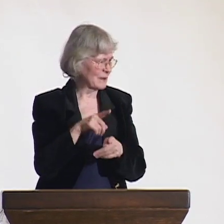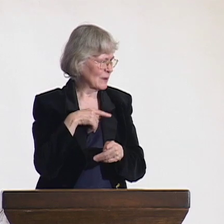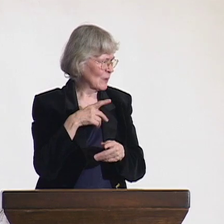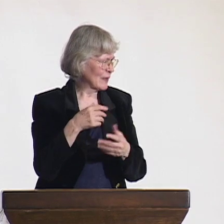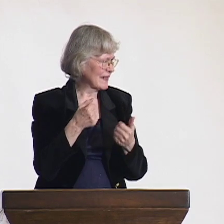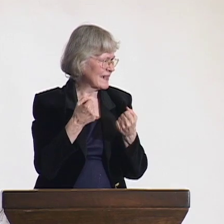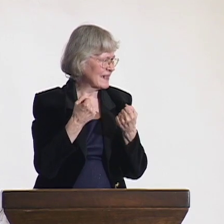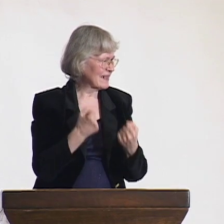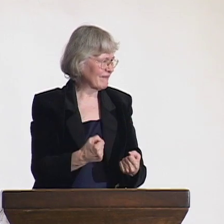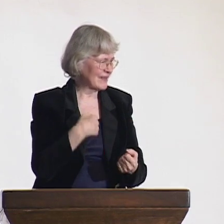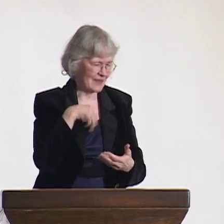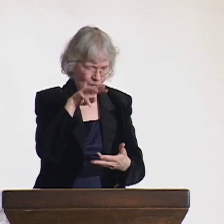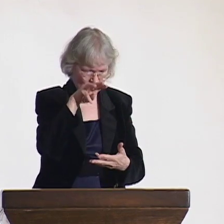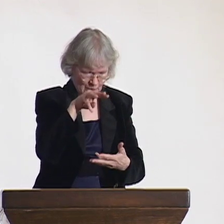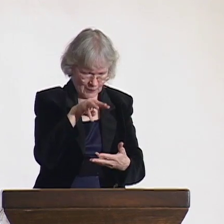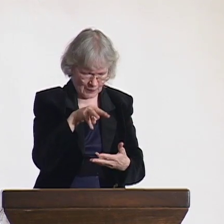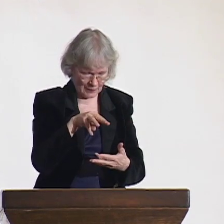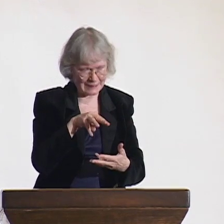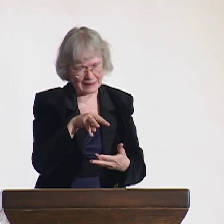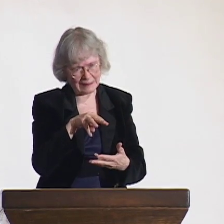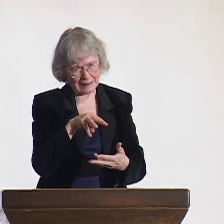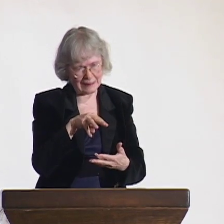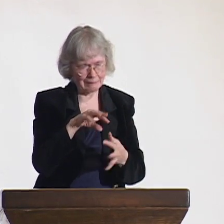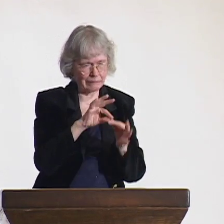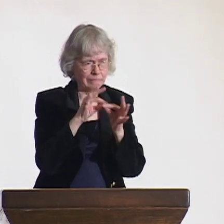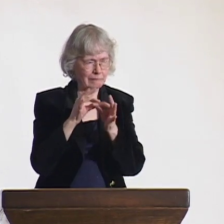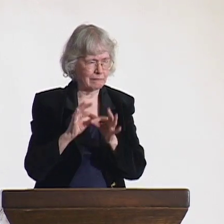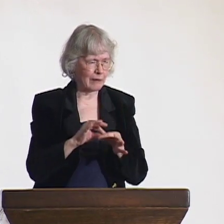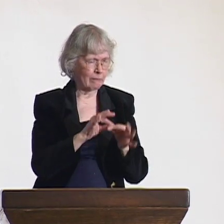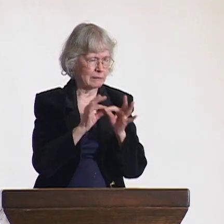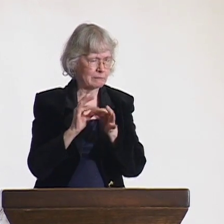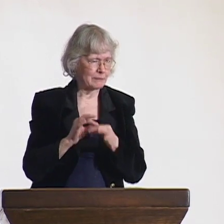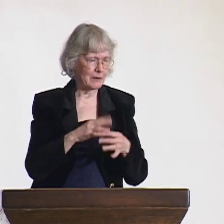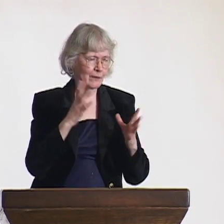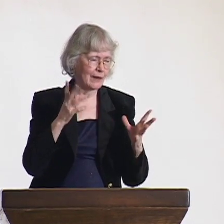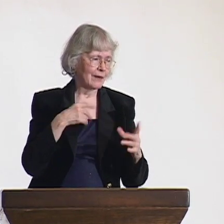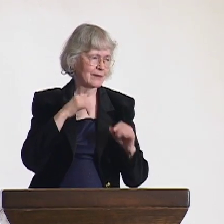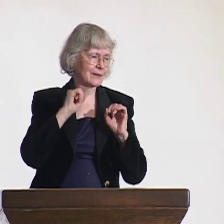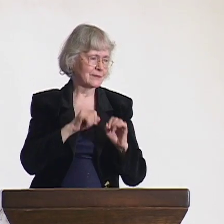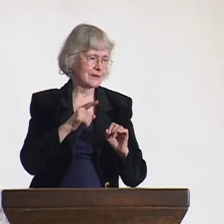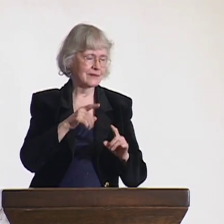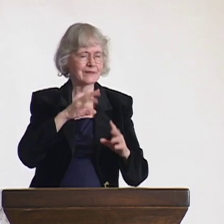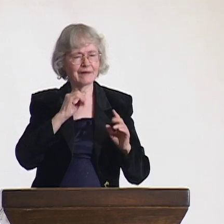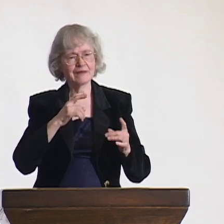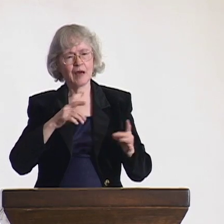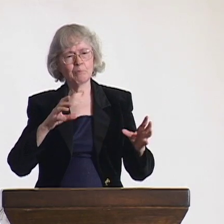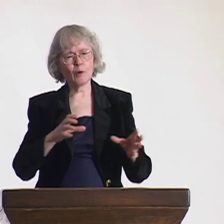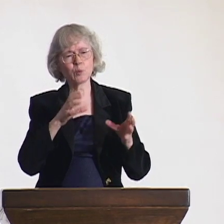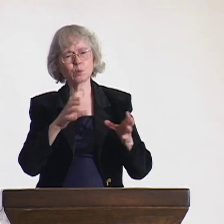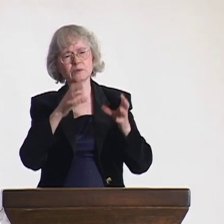The definition that we gave them was too complex and too difficult to understand,